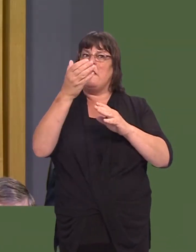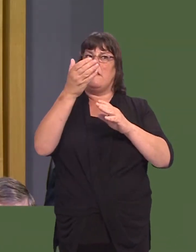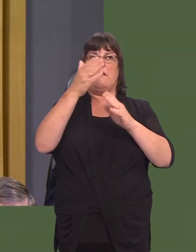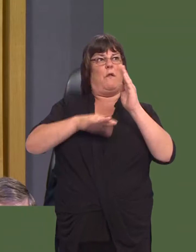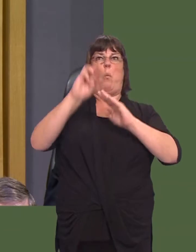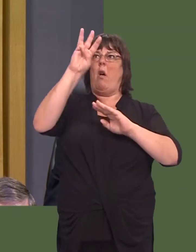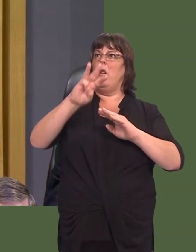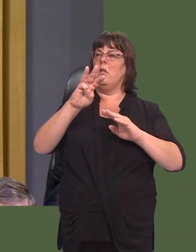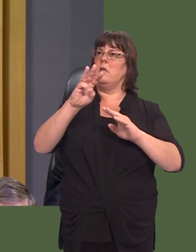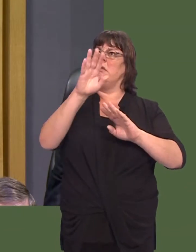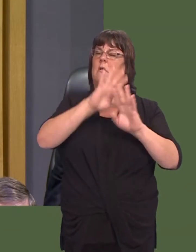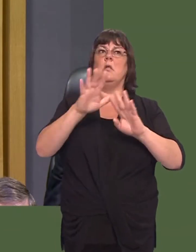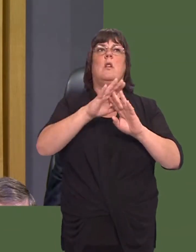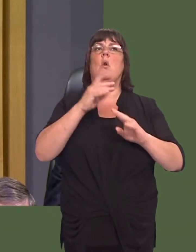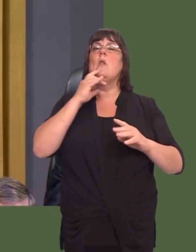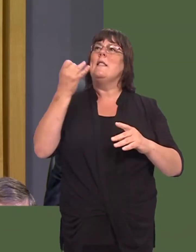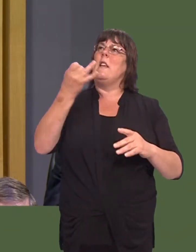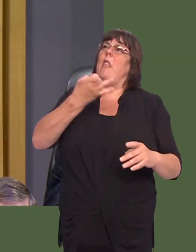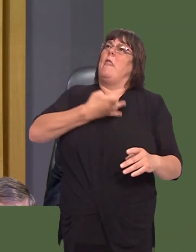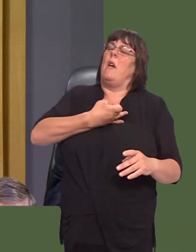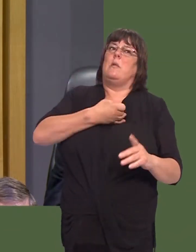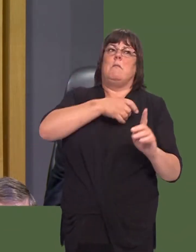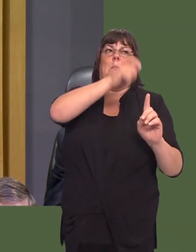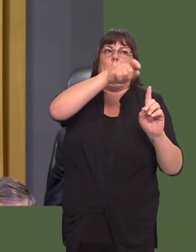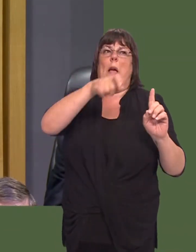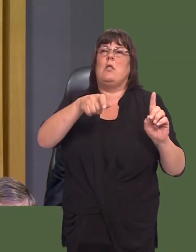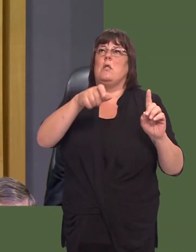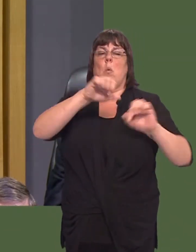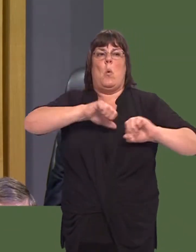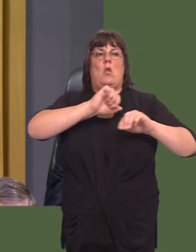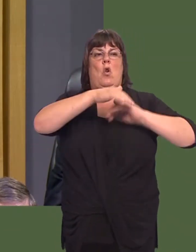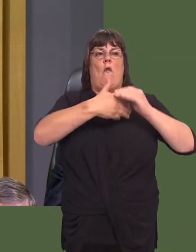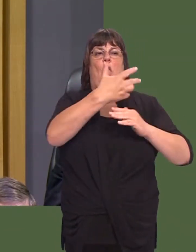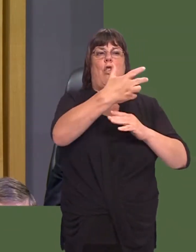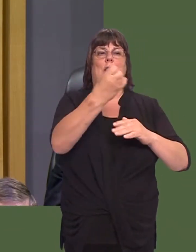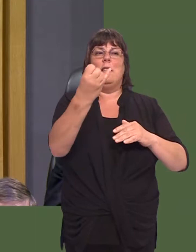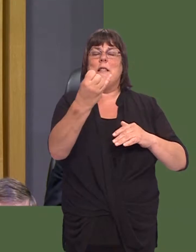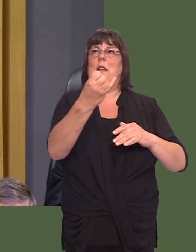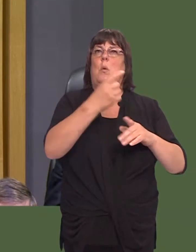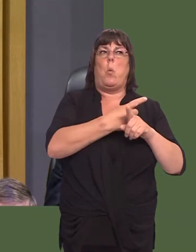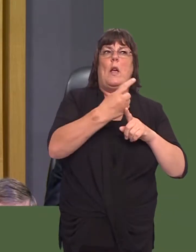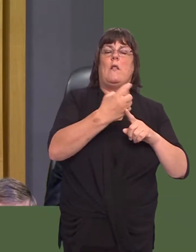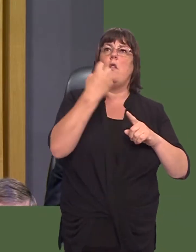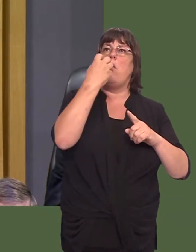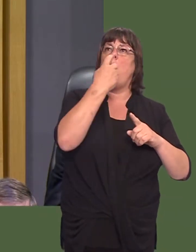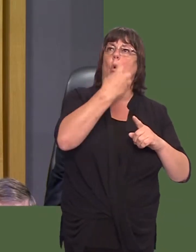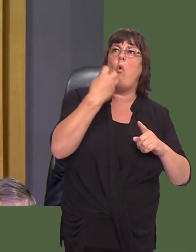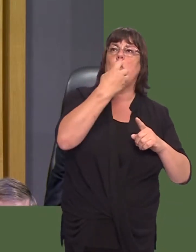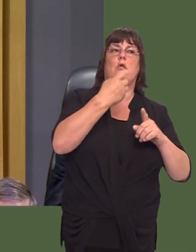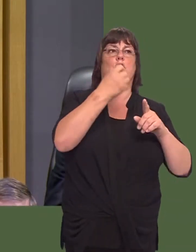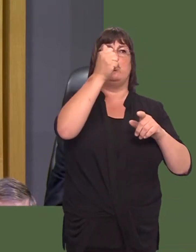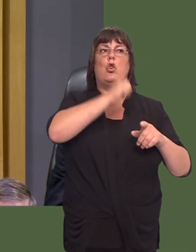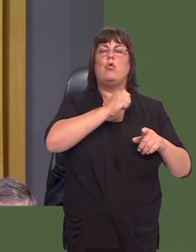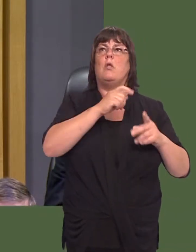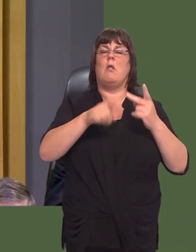We have a 7,000 per cent increase in patients now waiting for over 36 weeks for oral surgery,